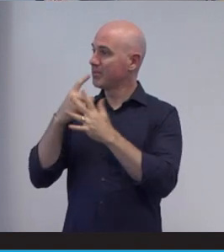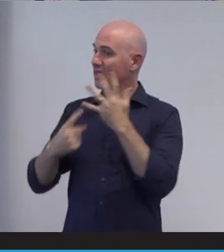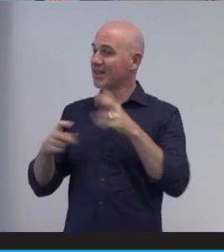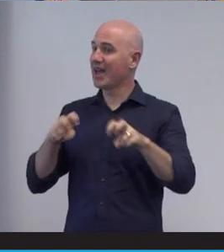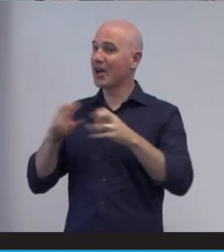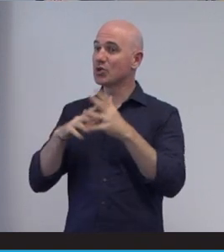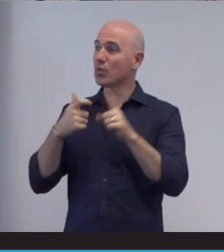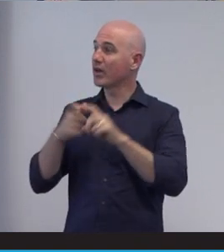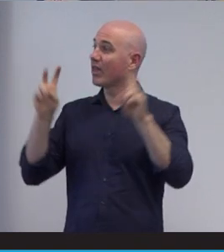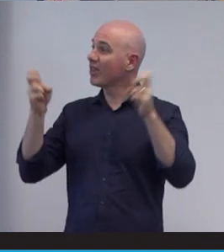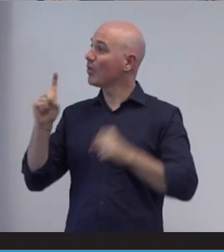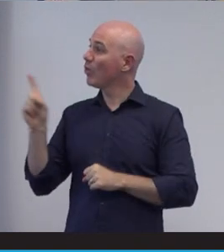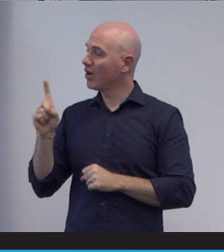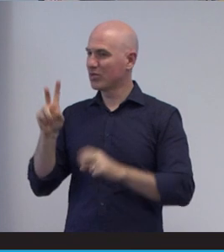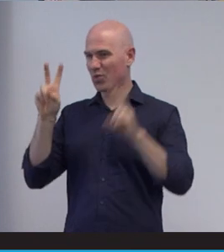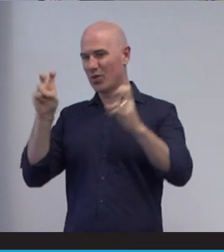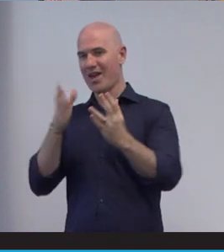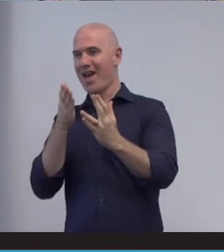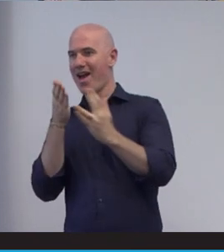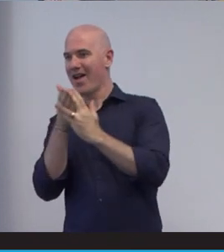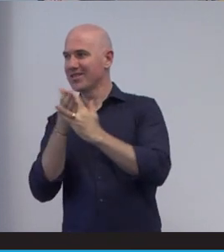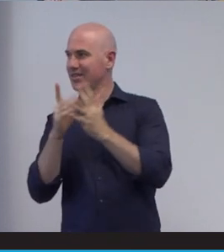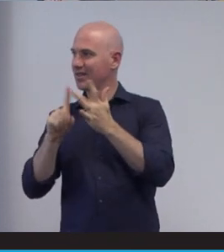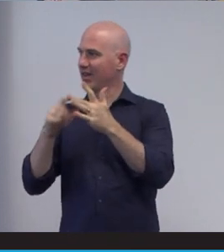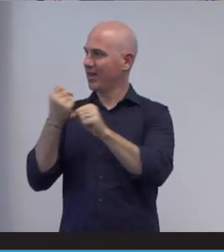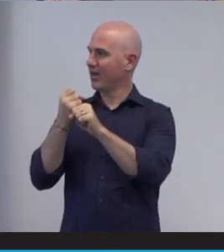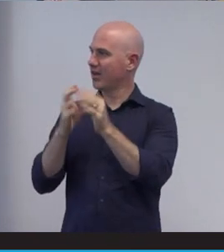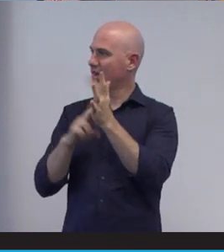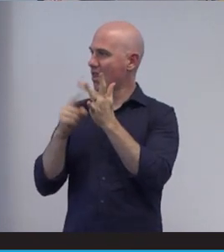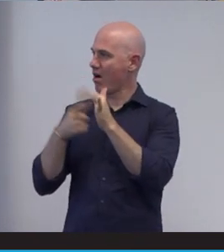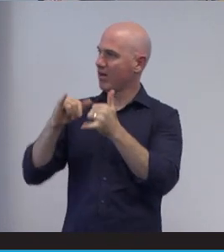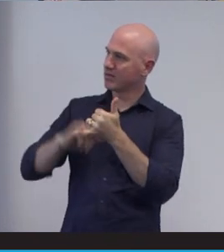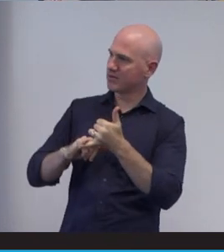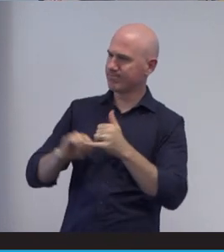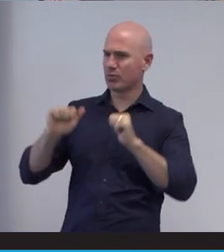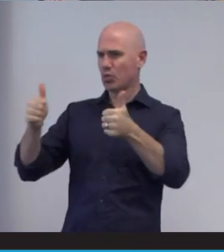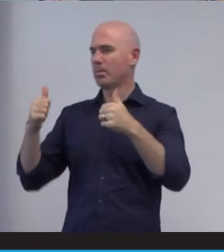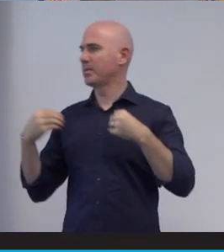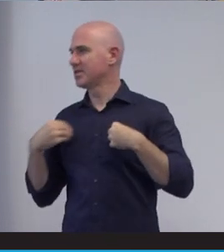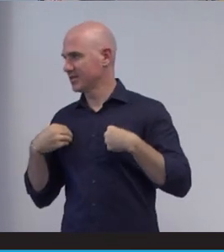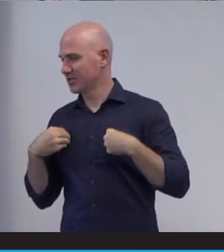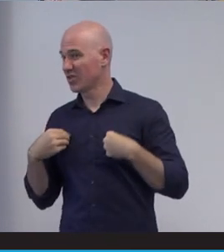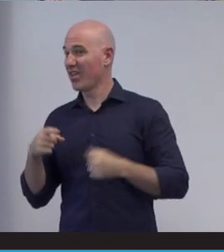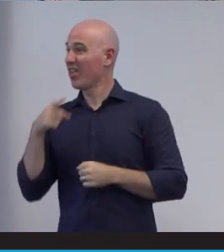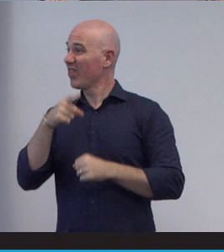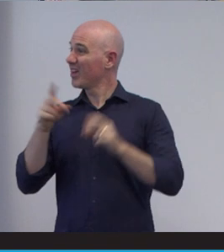Access Ignites. It's good business and that theme is designed to highlight the talents,